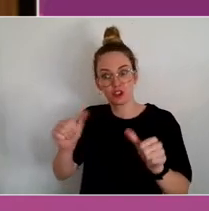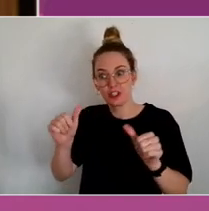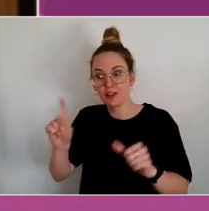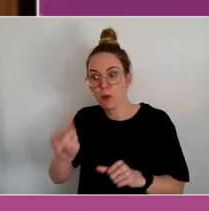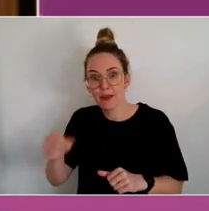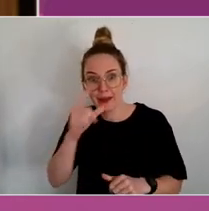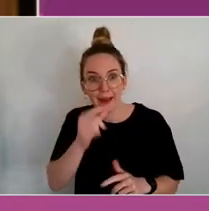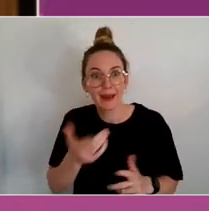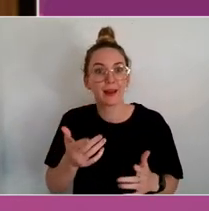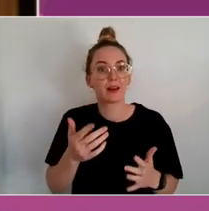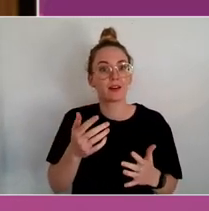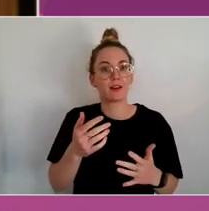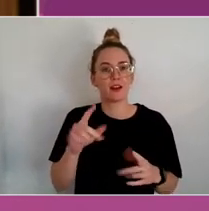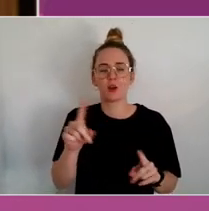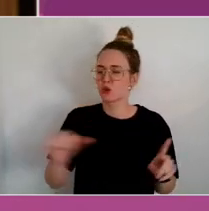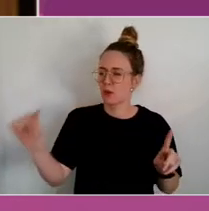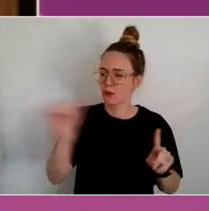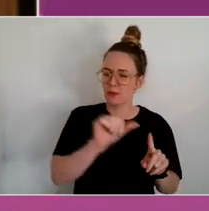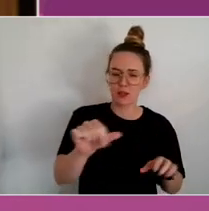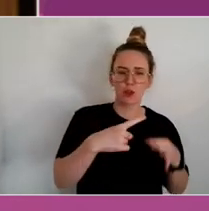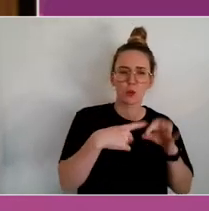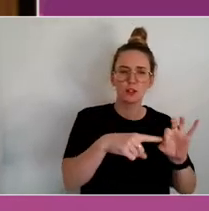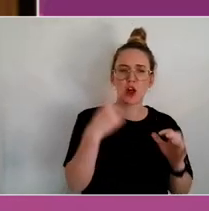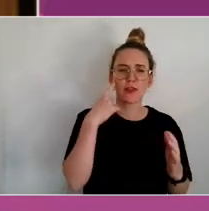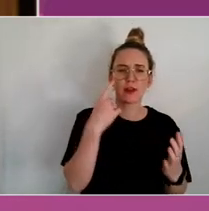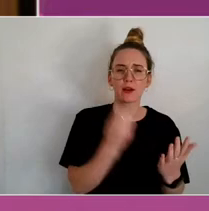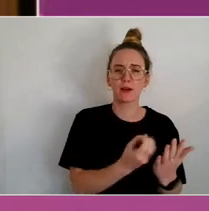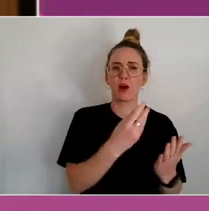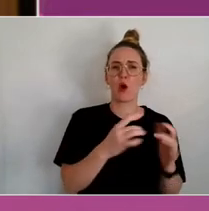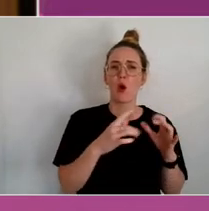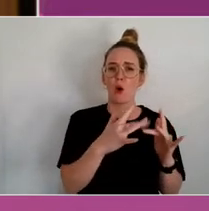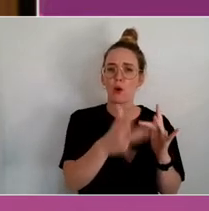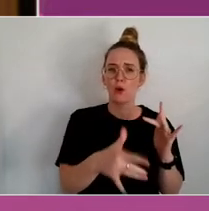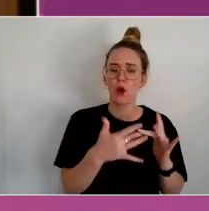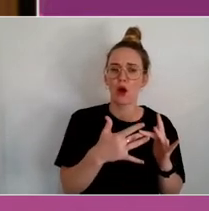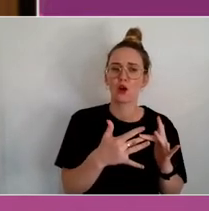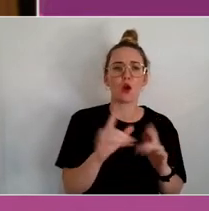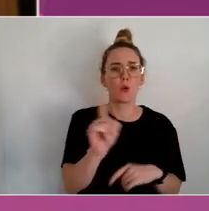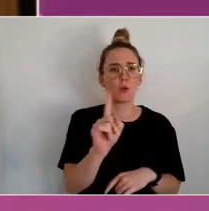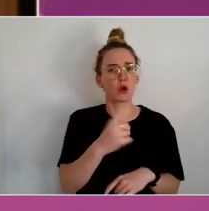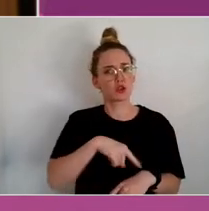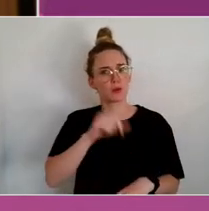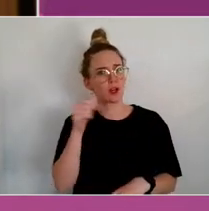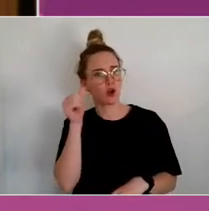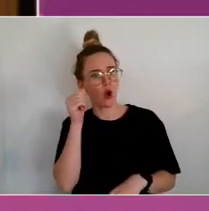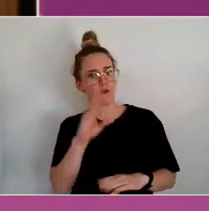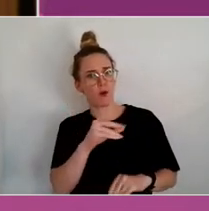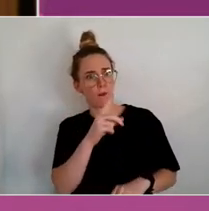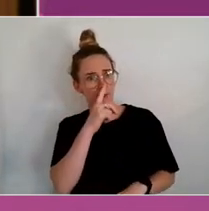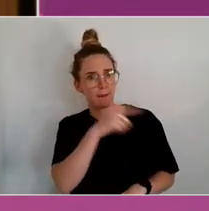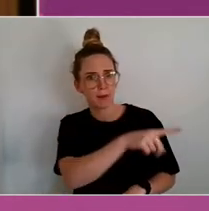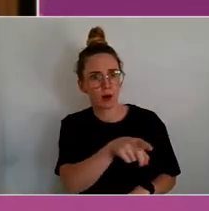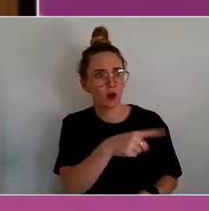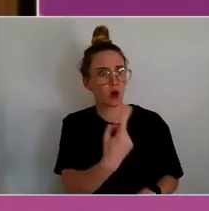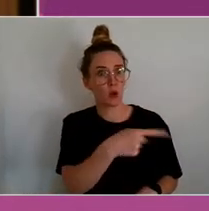Coming back - there was a question that came in online about what do we hear from people, who do they want? From people who have a lived experience.